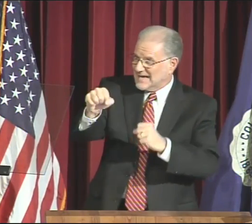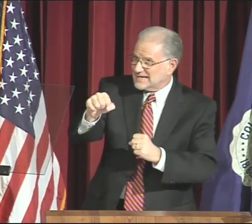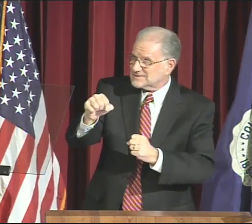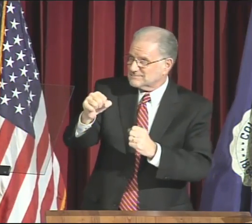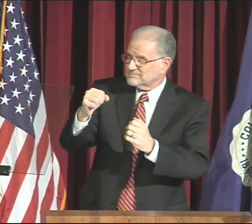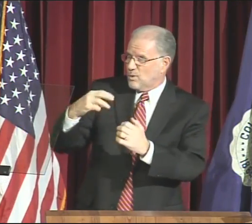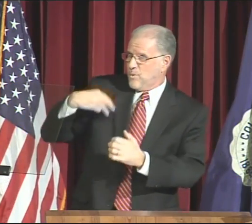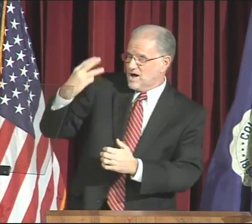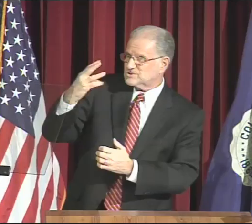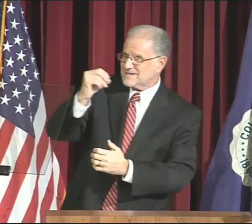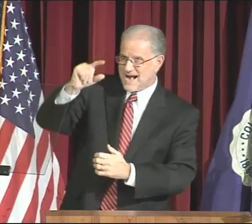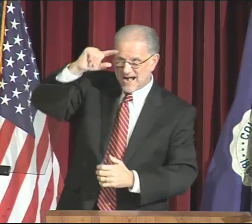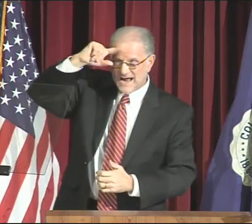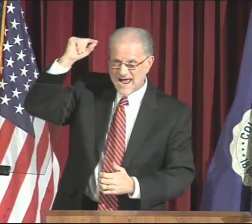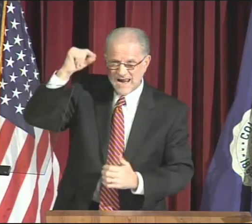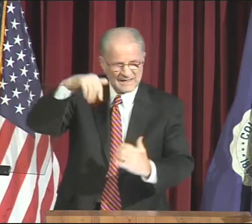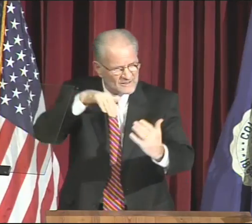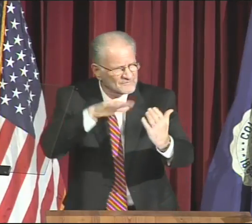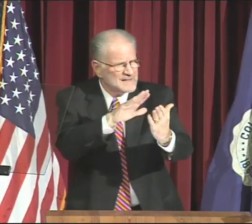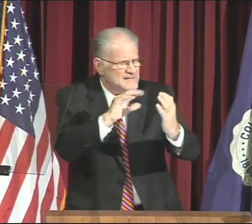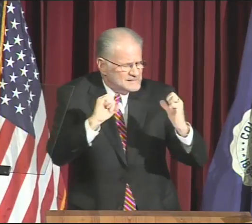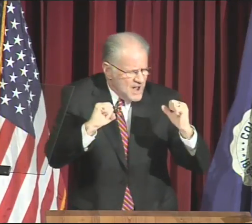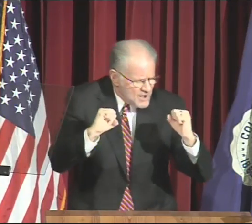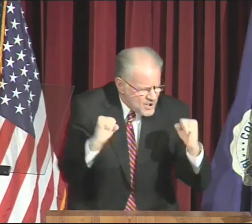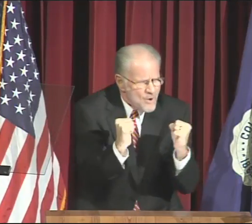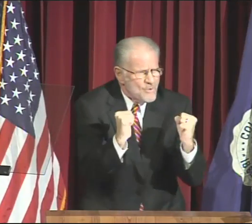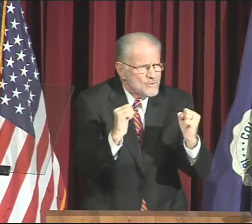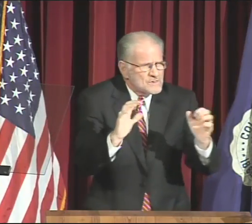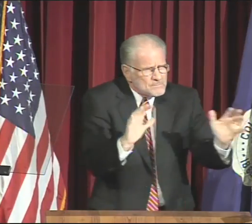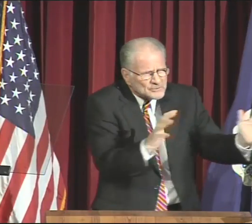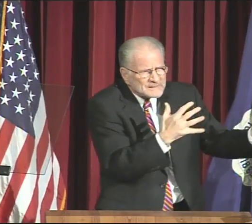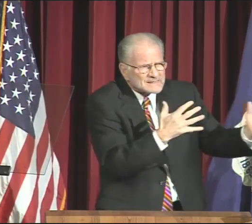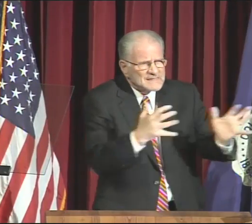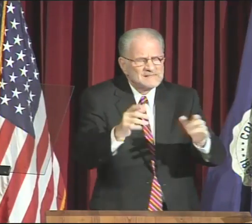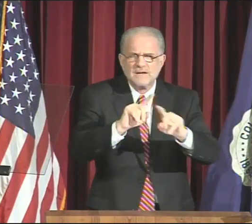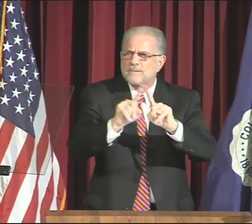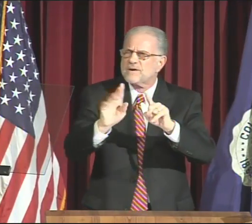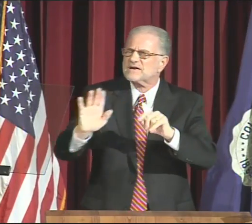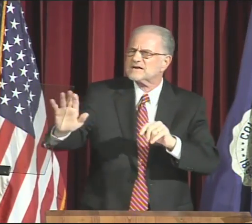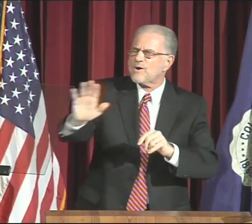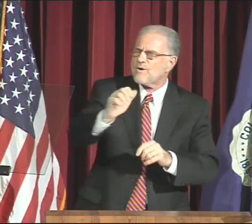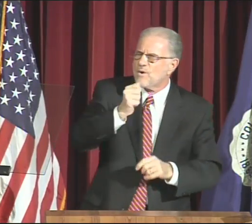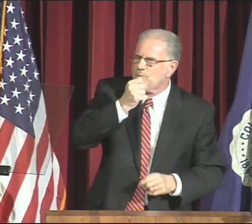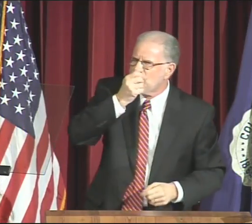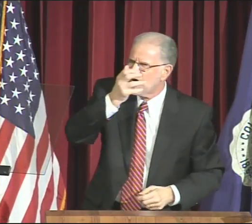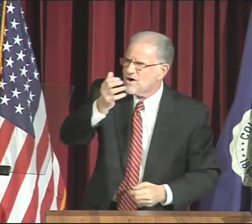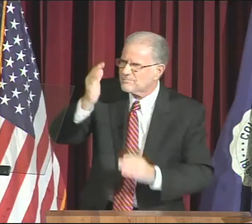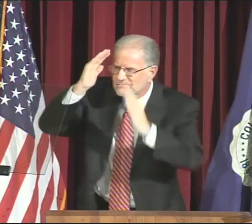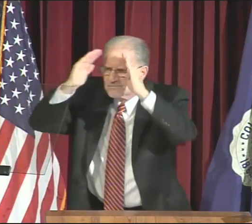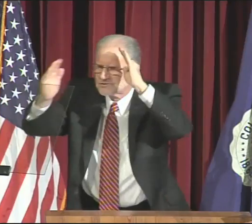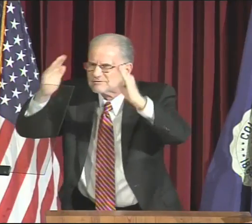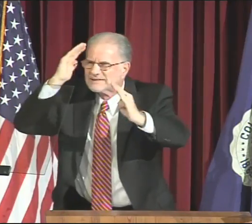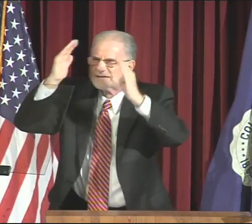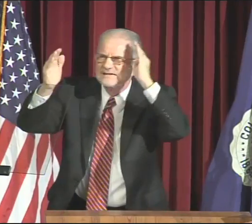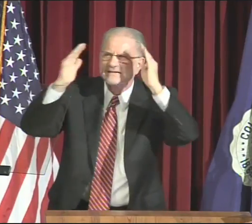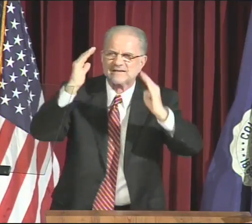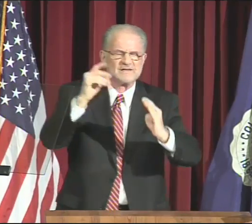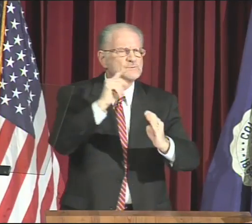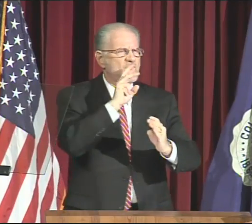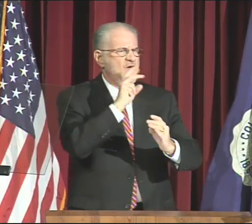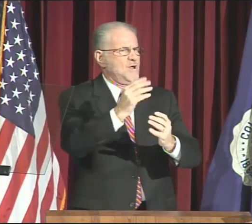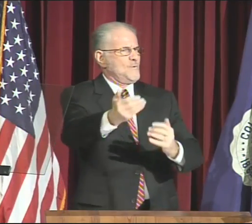Yes, Washington and Gallaudet faced a cold breeze,